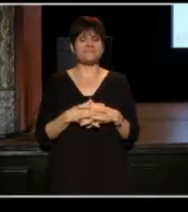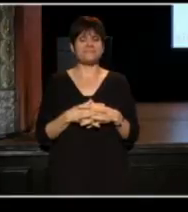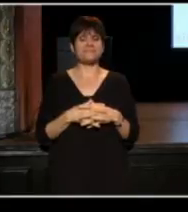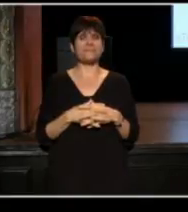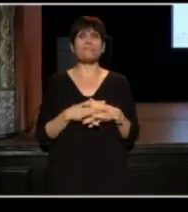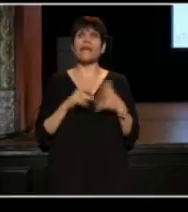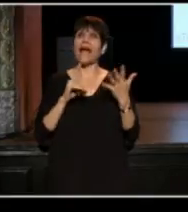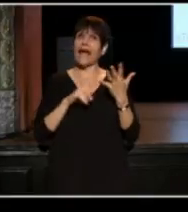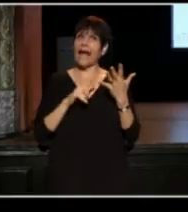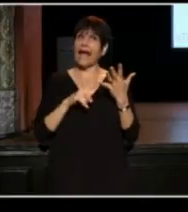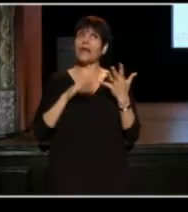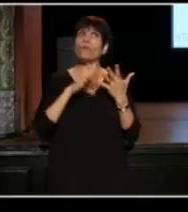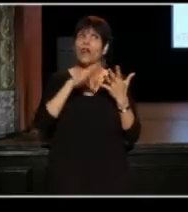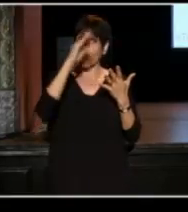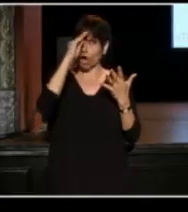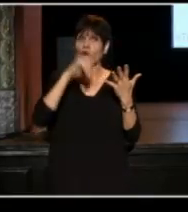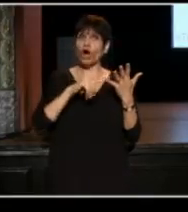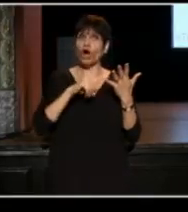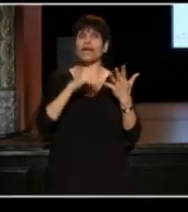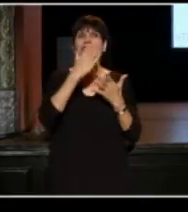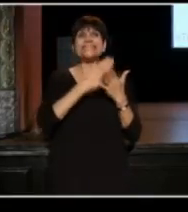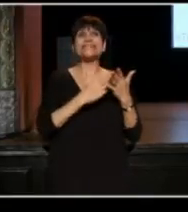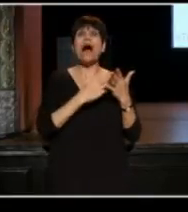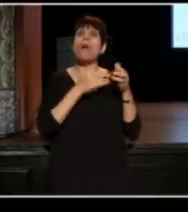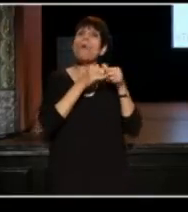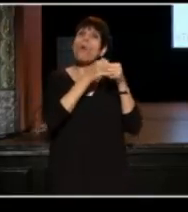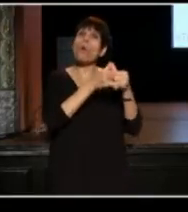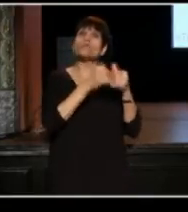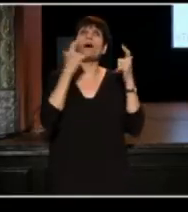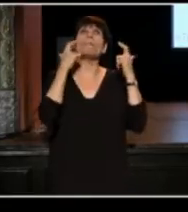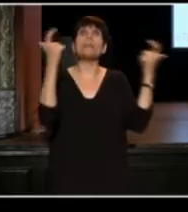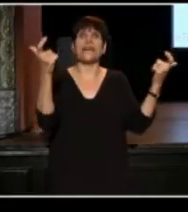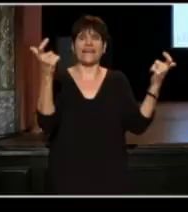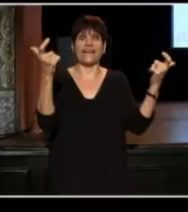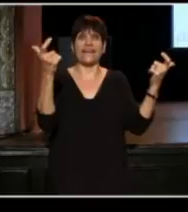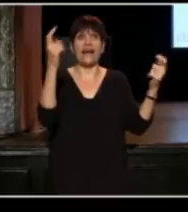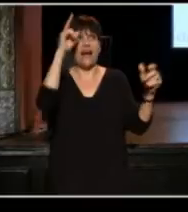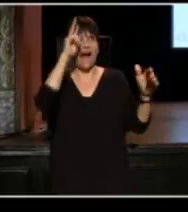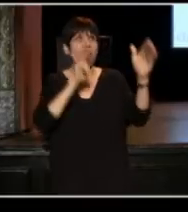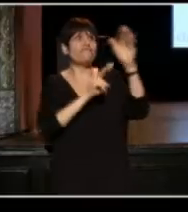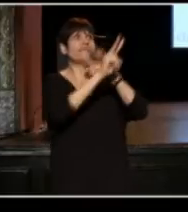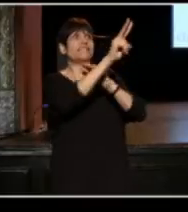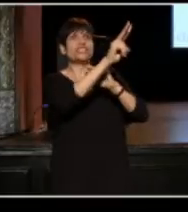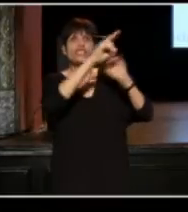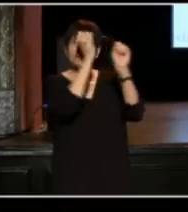We've learned that some awards are big, like a visionary award would be big.